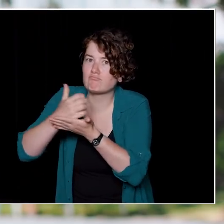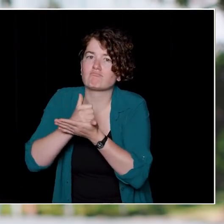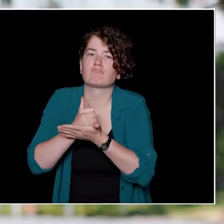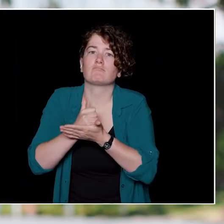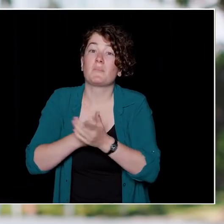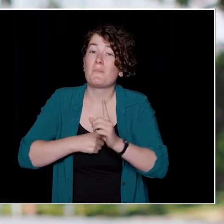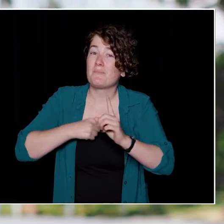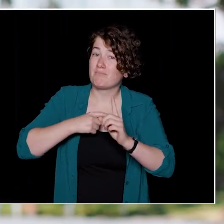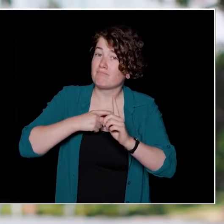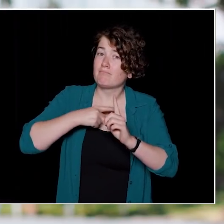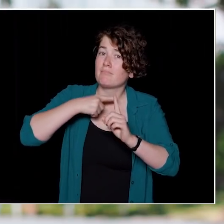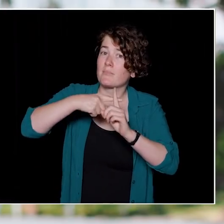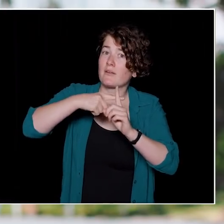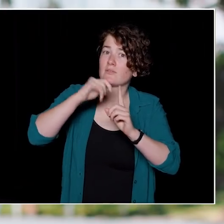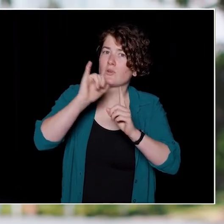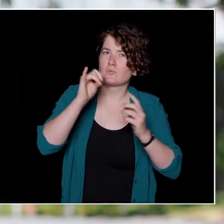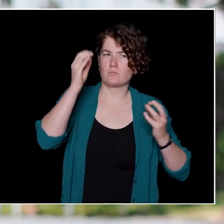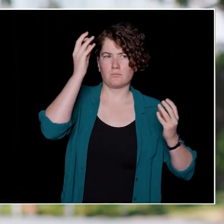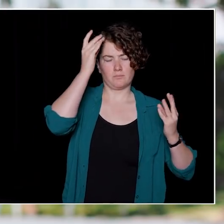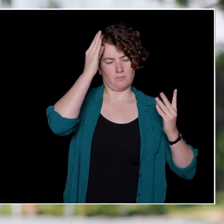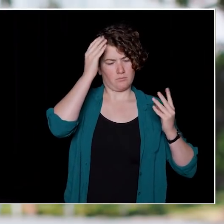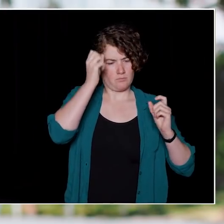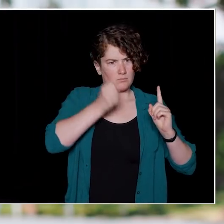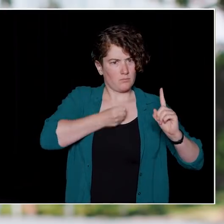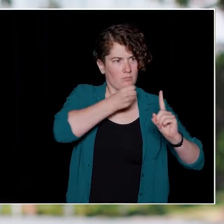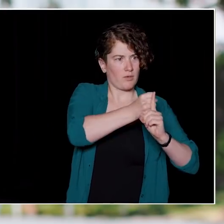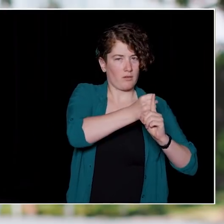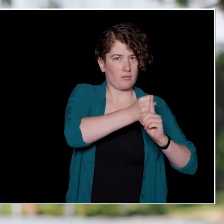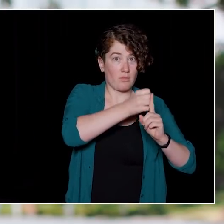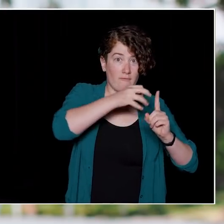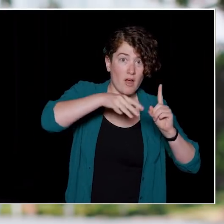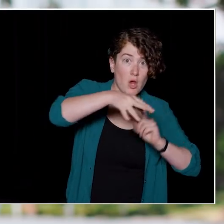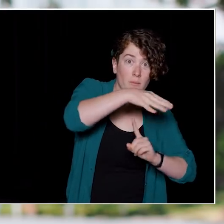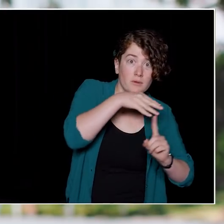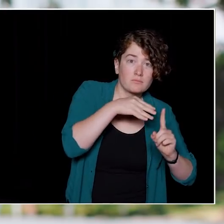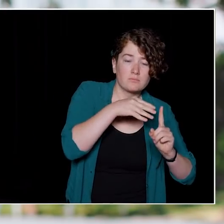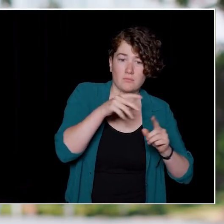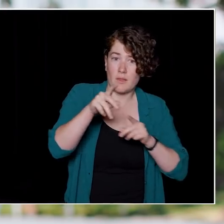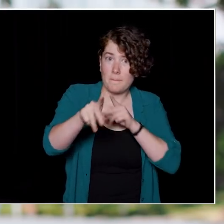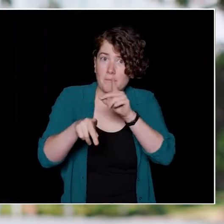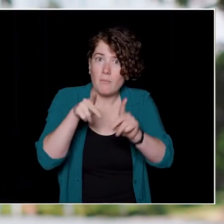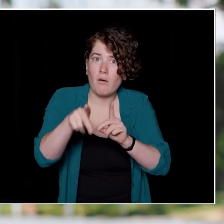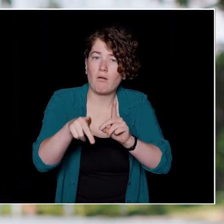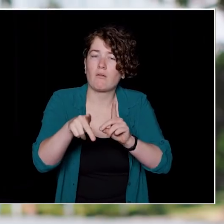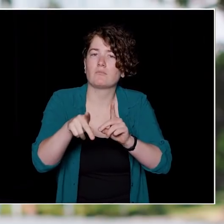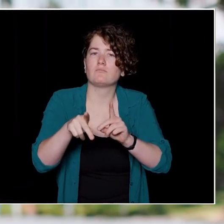but also consider the impacts of their organizations on the environment, on the people that they serve,